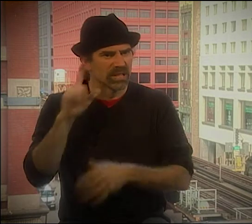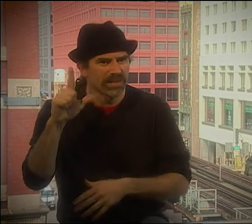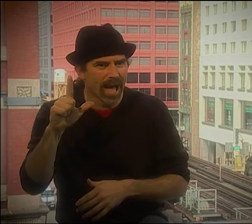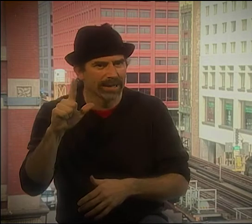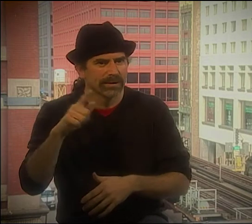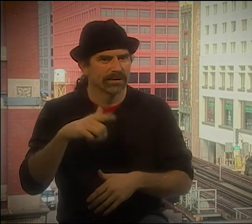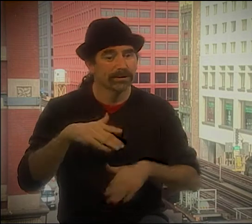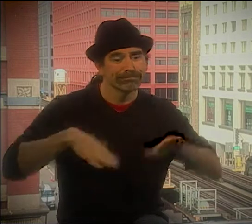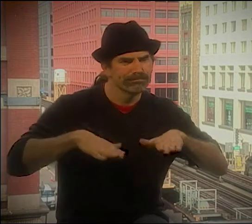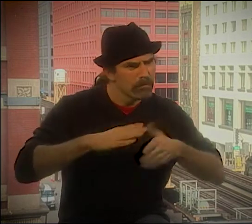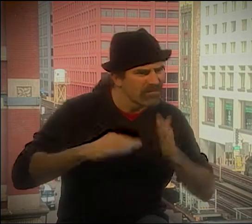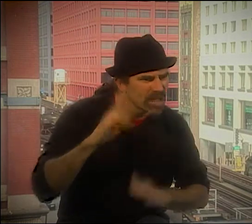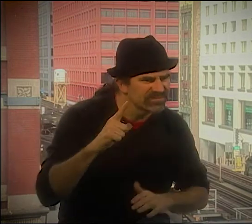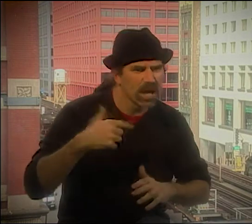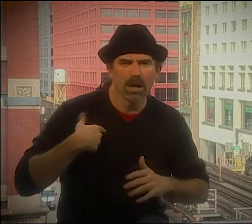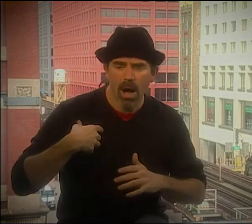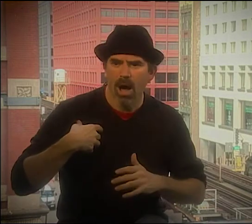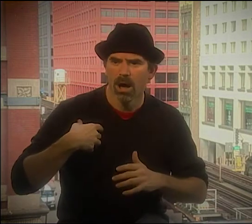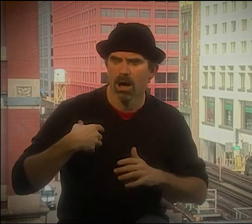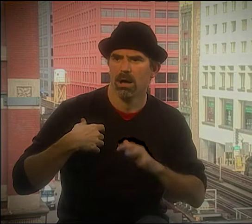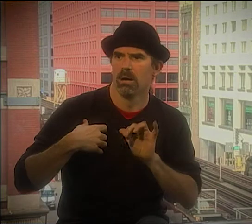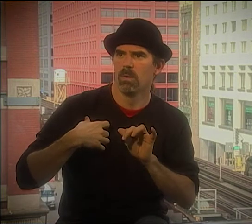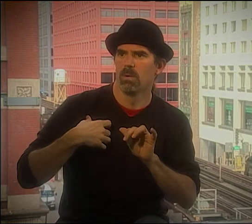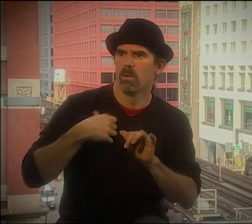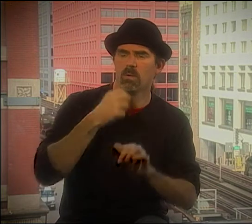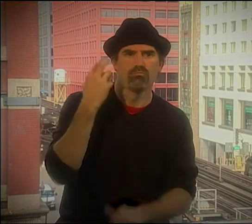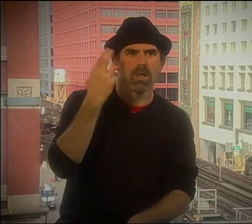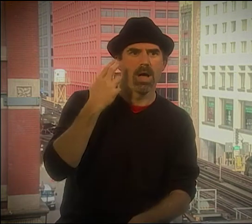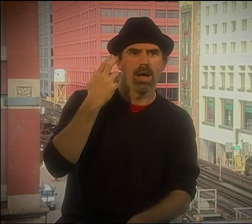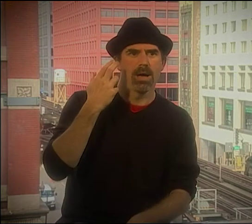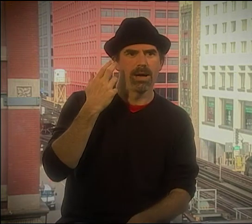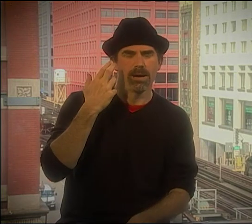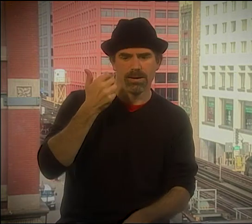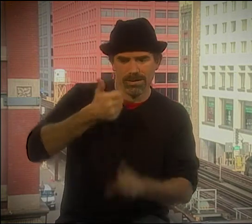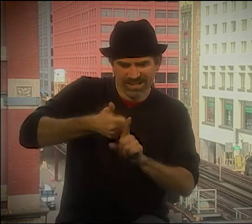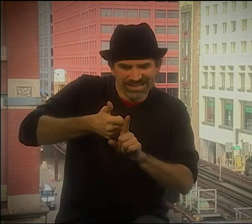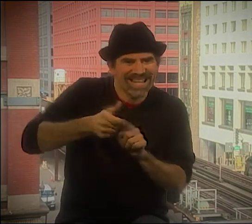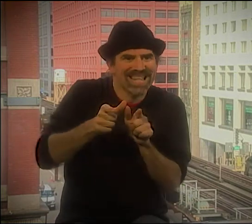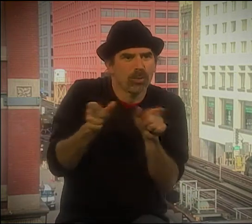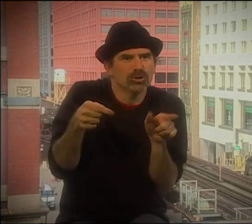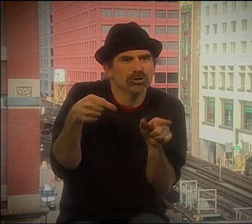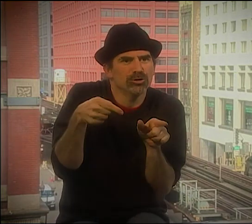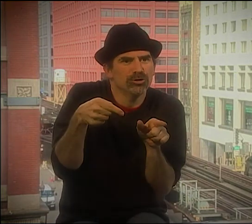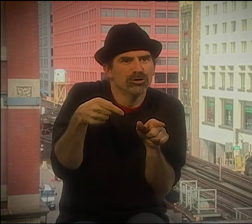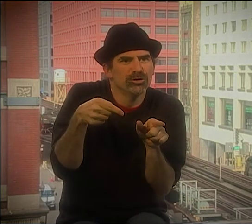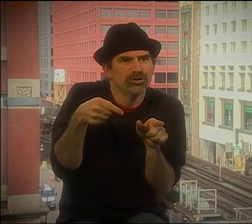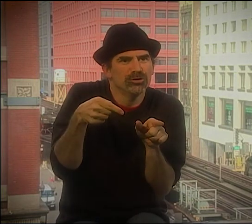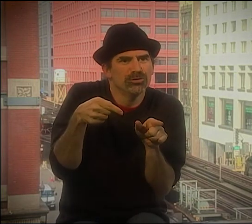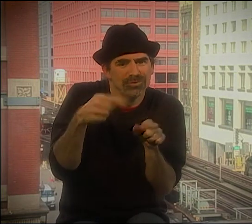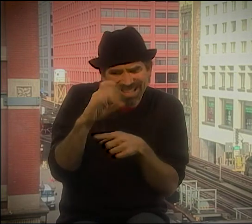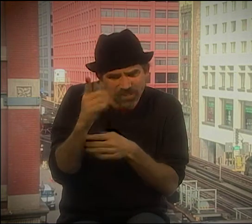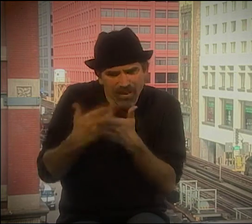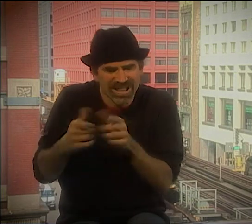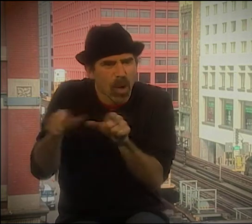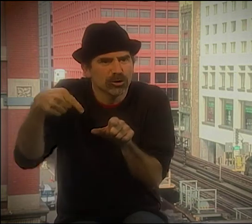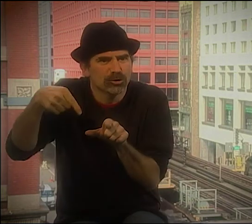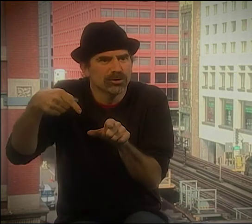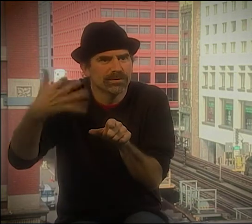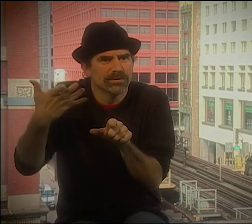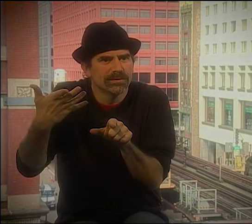AND HE SHOWED ME WHEN WE WERE TALKING ABOUT TREES OR THE SIGN FOR TREES. THIS IS ACTUALLY PART OF A CLASSIFIER.